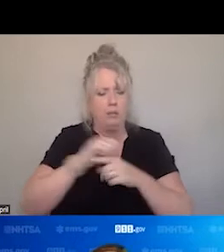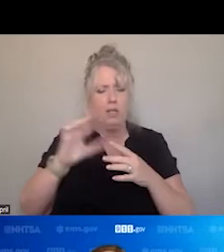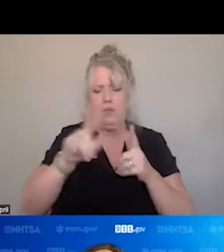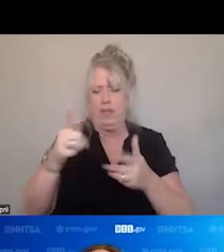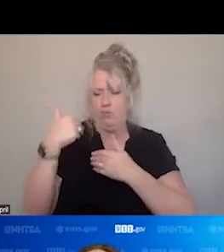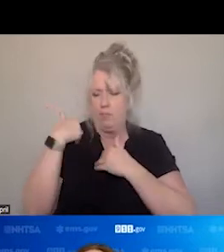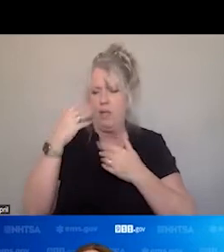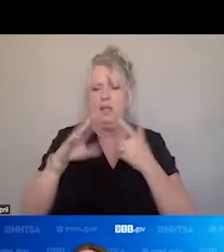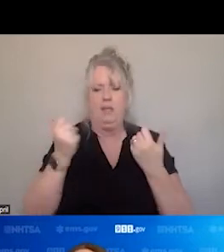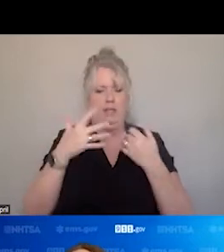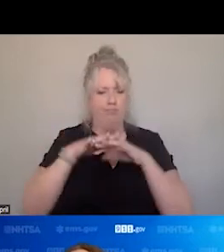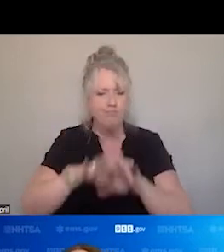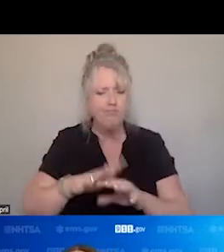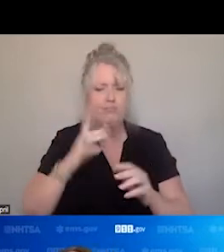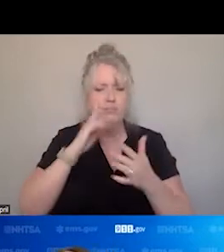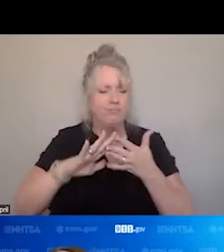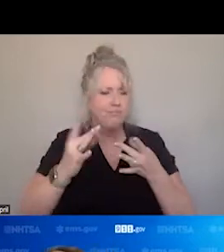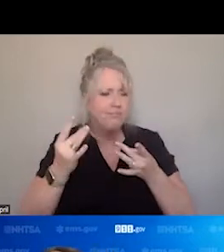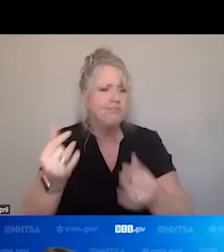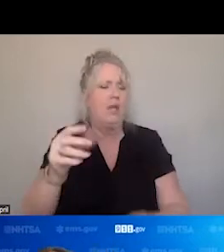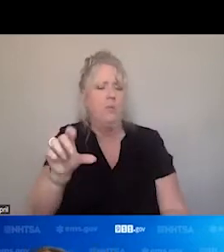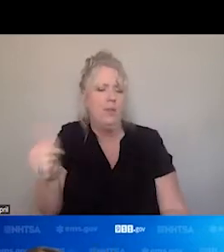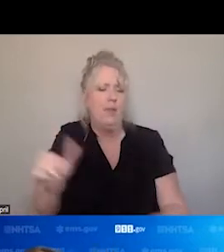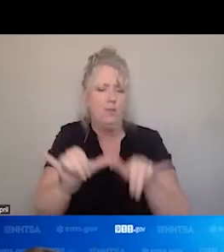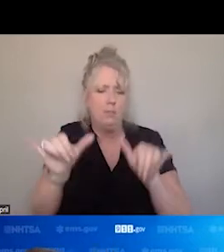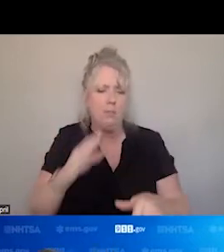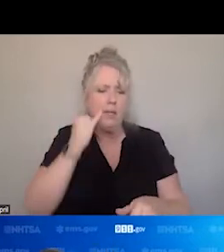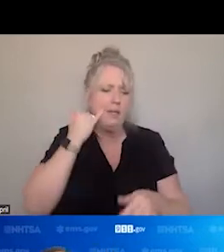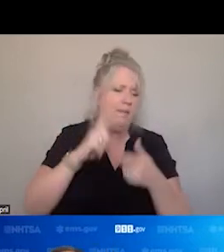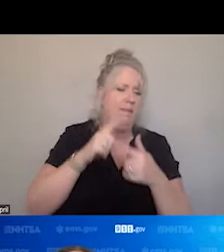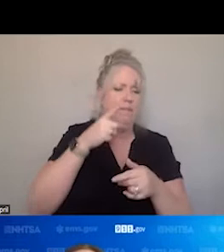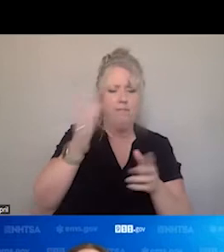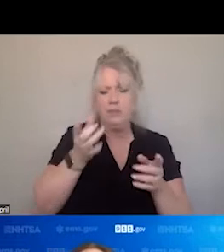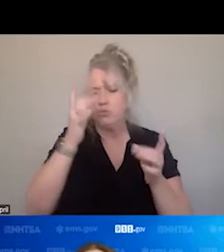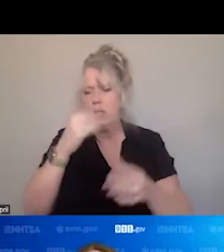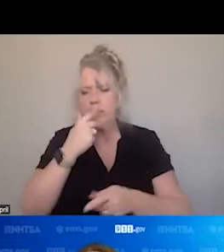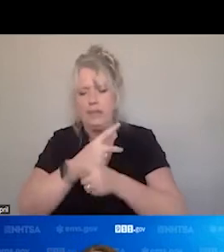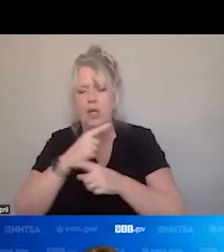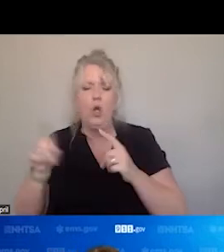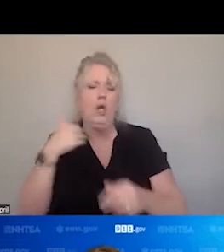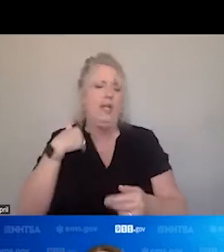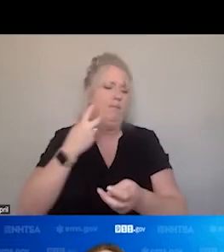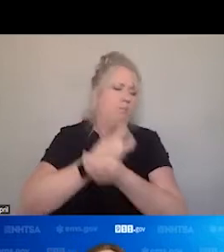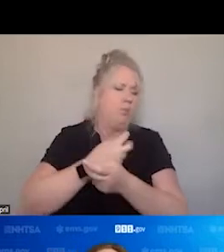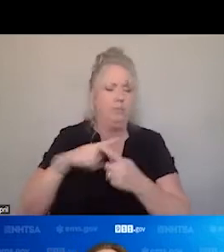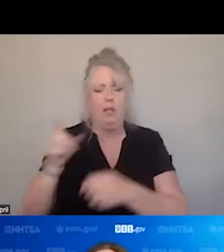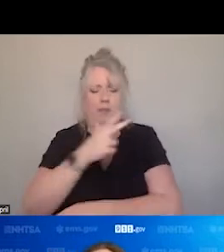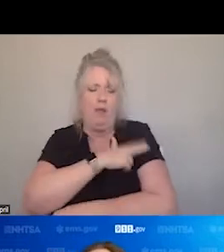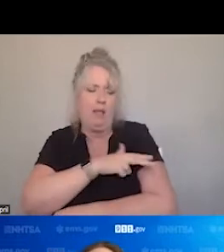SEAMLESS WITH SYSTEMS, WHETHER CRISIS CARE, POISON CONTROL CENTER, HOSPITAL SYSTEMS, PUBLIC HEALTH,